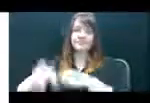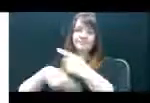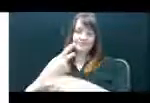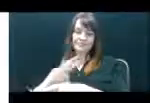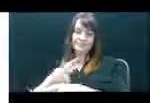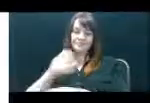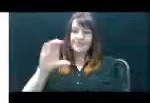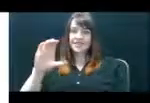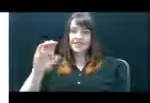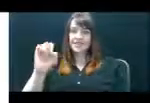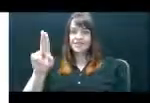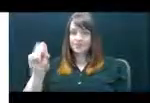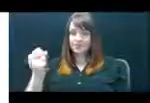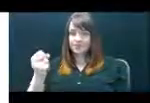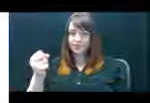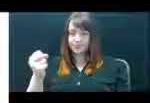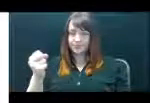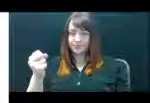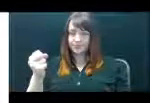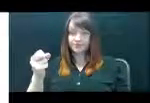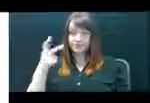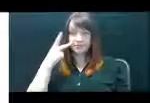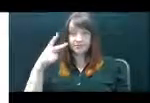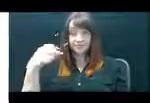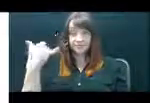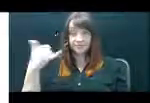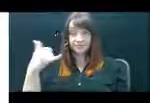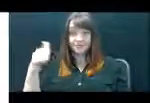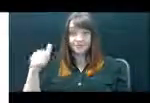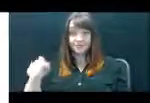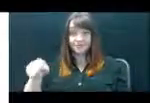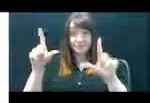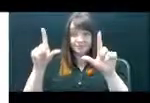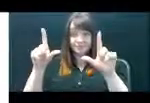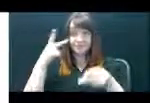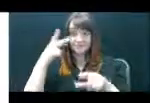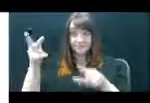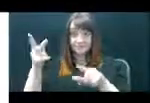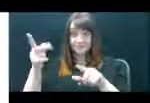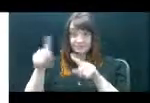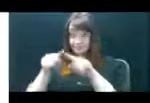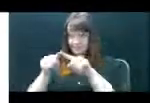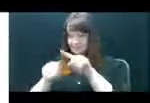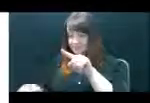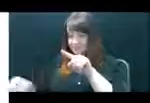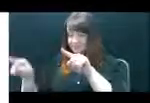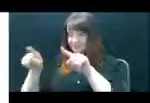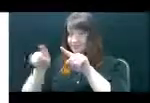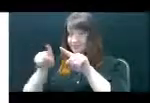field is highlighted in yellow and enlarged in the oval on the bottom right hand corner.